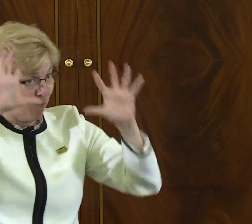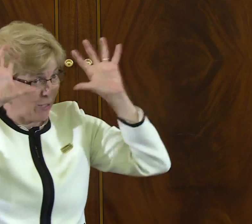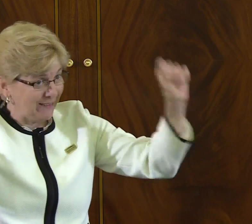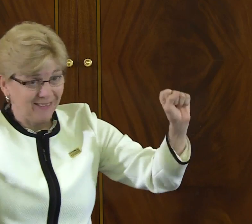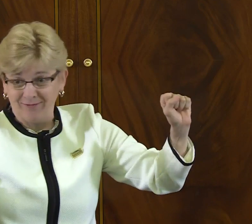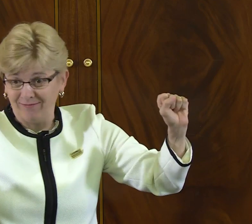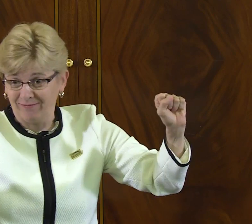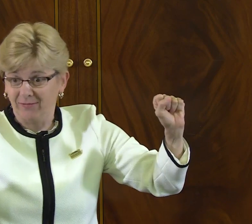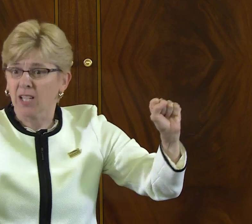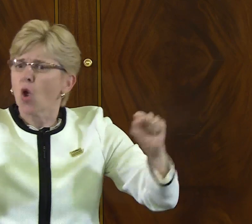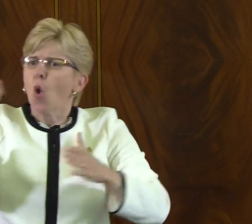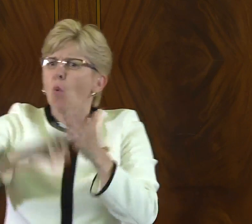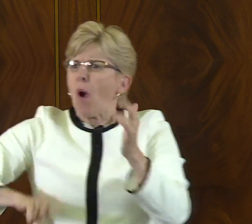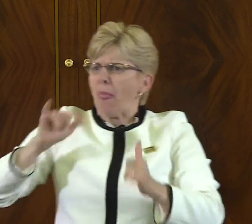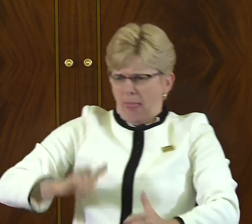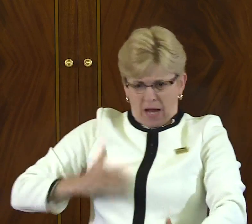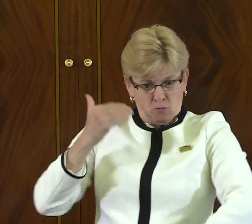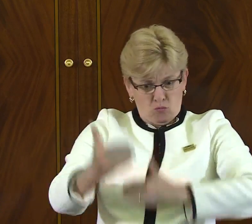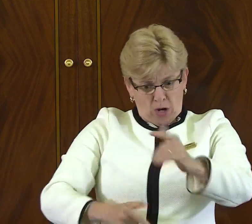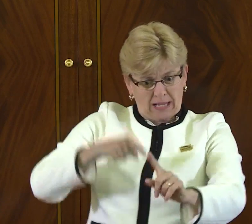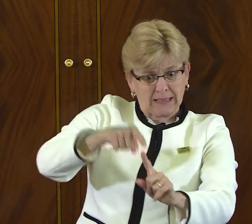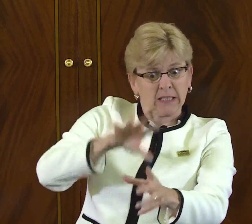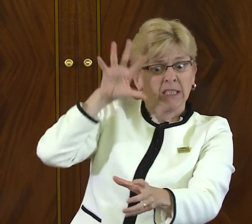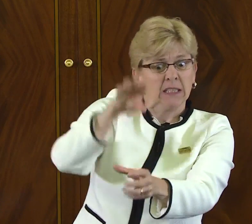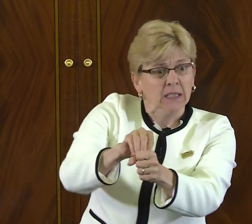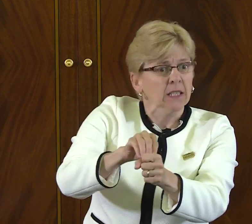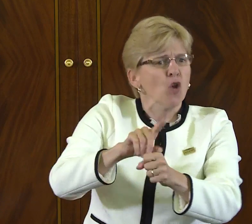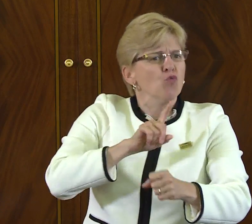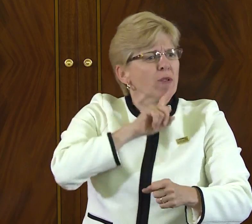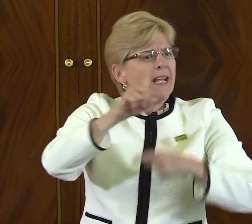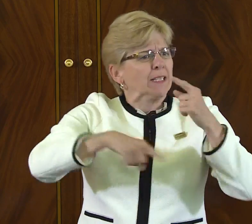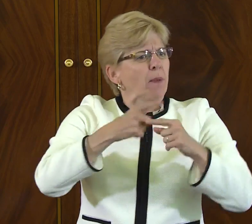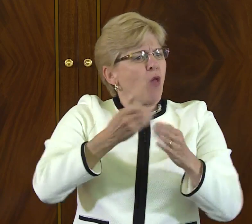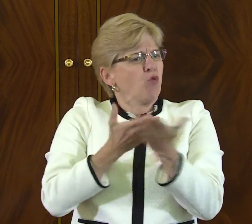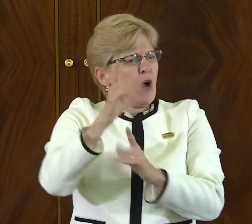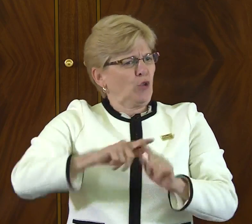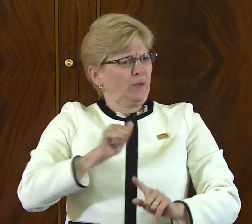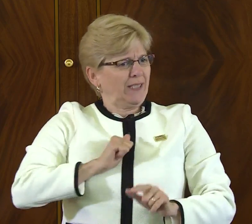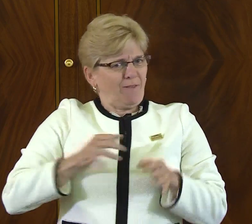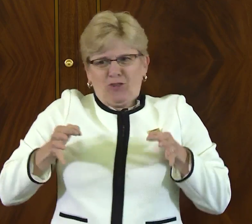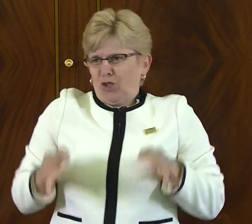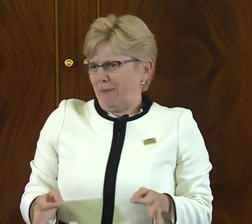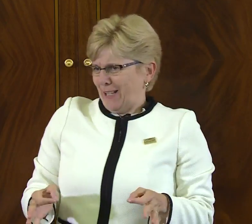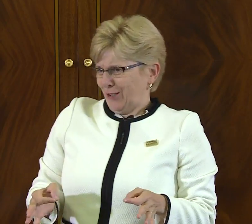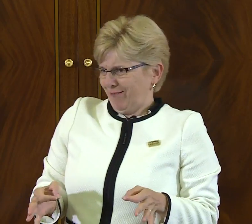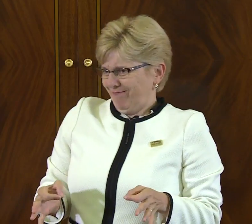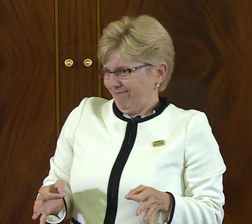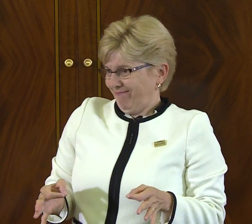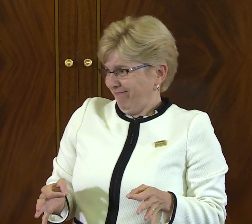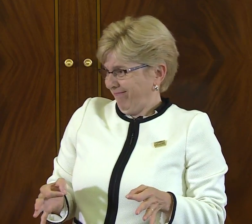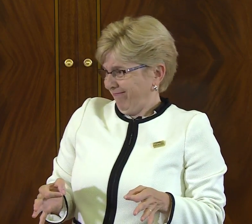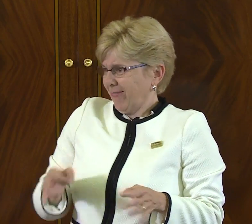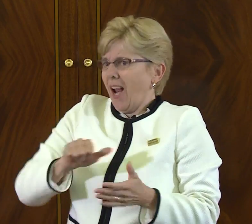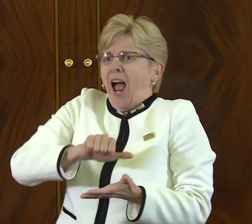that protest recommended. It happened to be about the selection of a president, but it really was about the right to be a part of the process